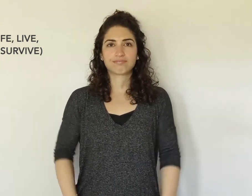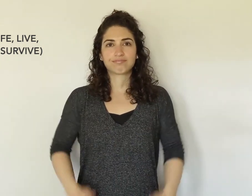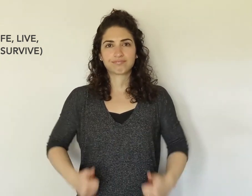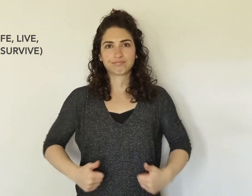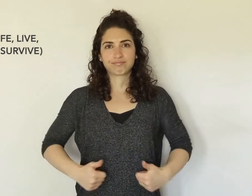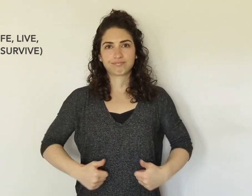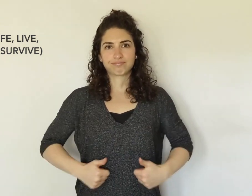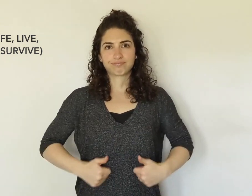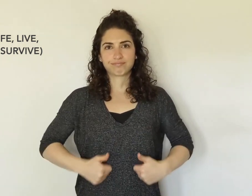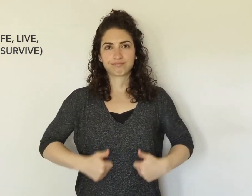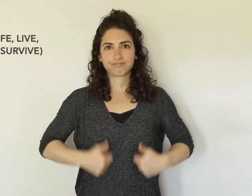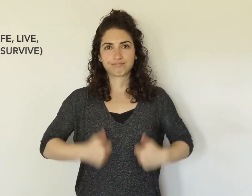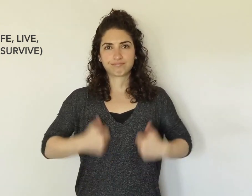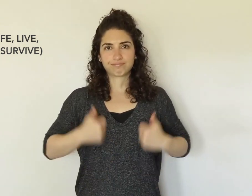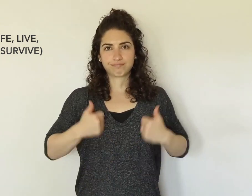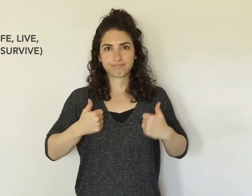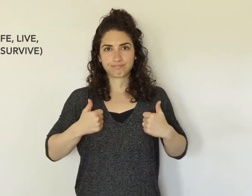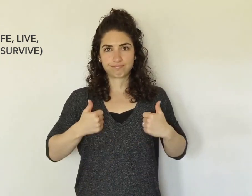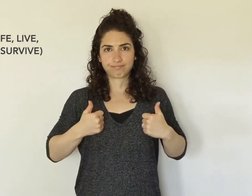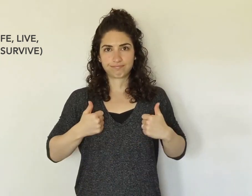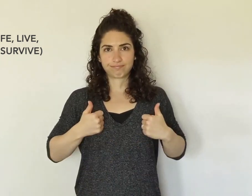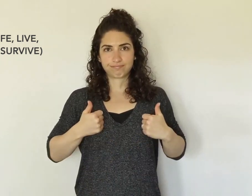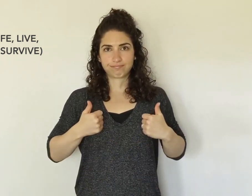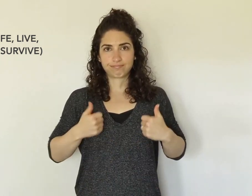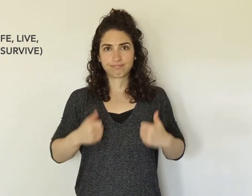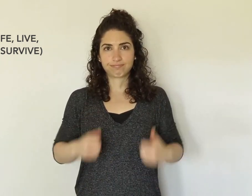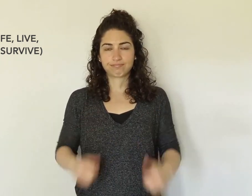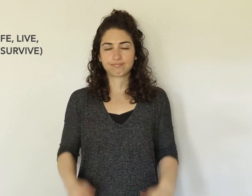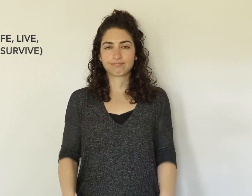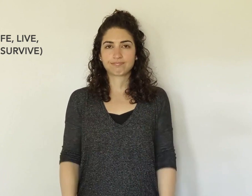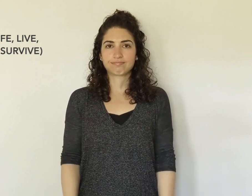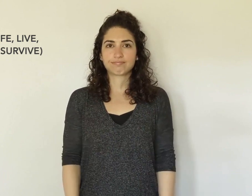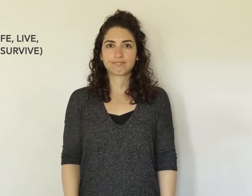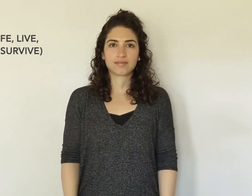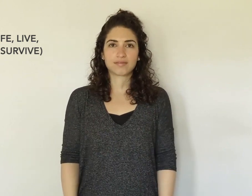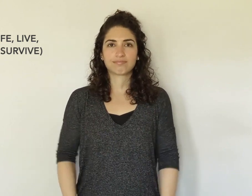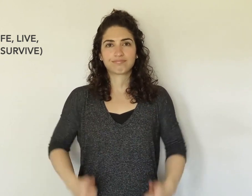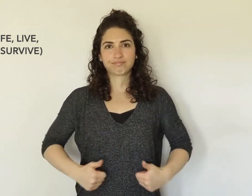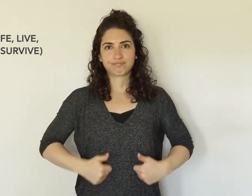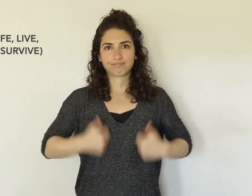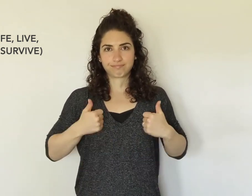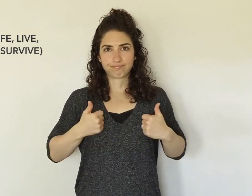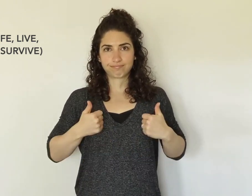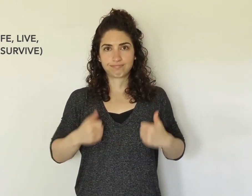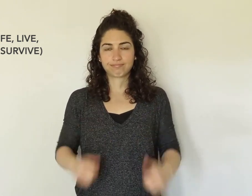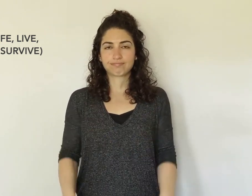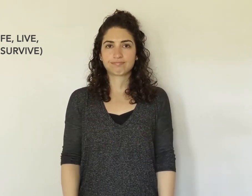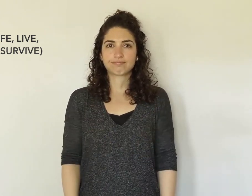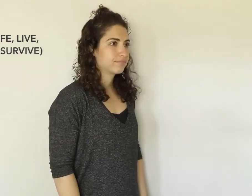the knuckles move up your torso: ALIVE